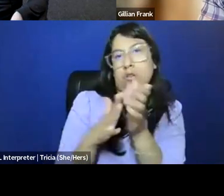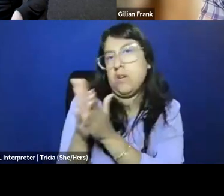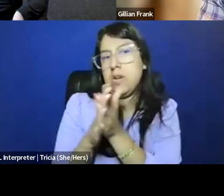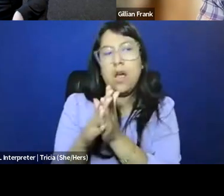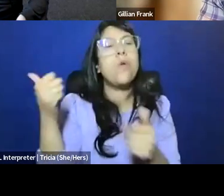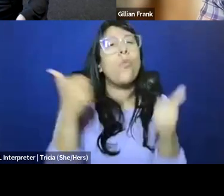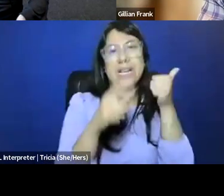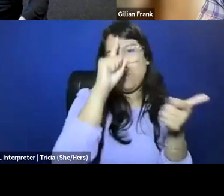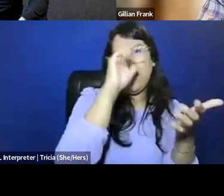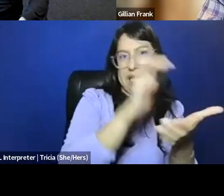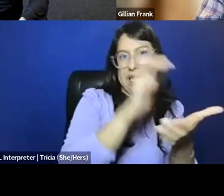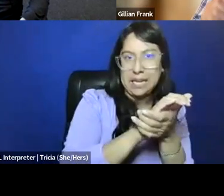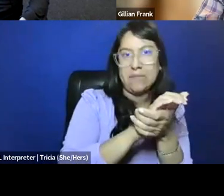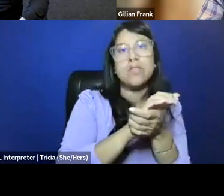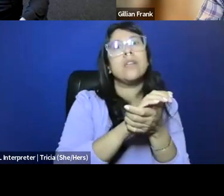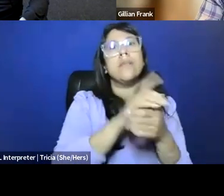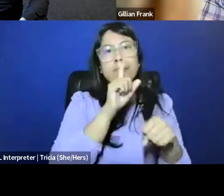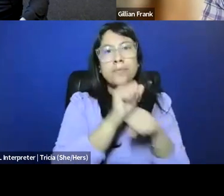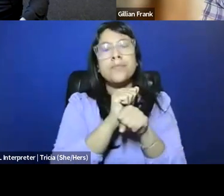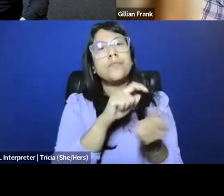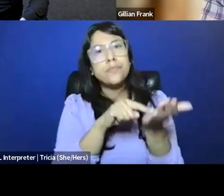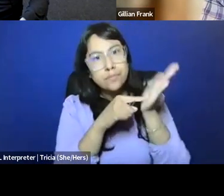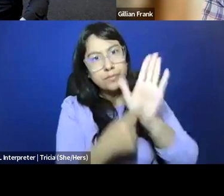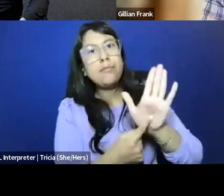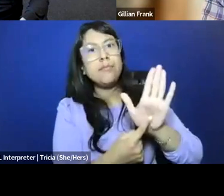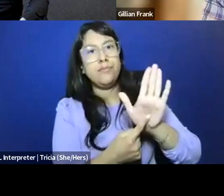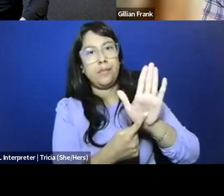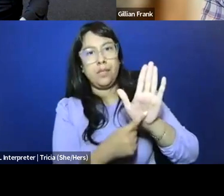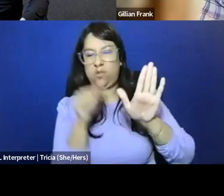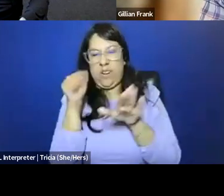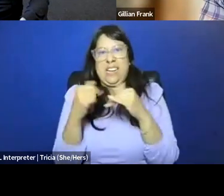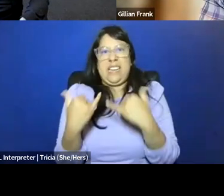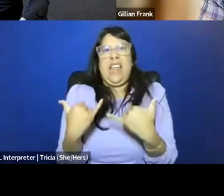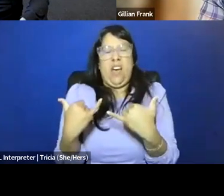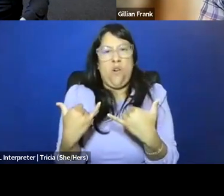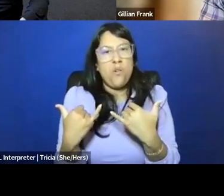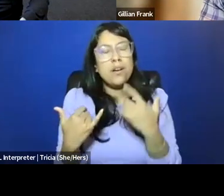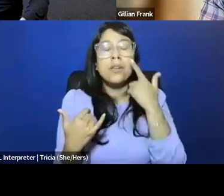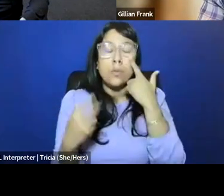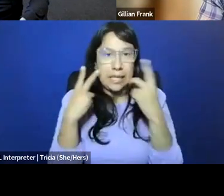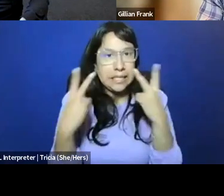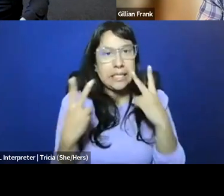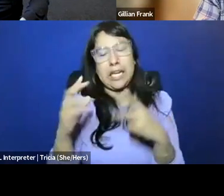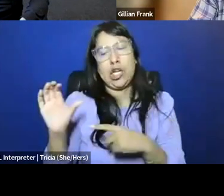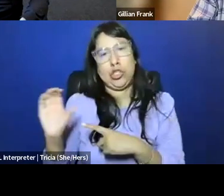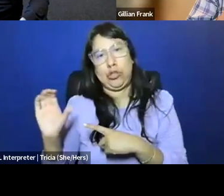and which particular beliefs are getting actualized both in the past and at this particular moment. And what we're seeing now is a conservative